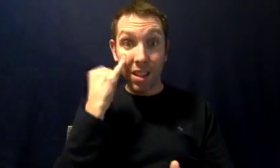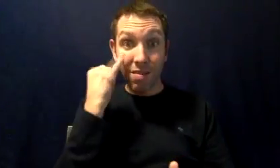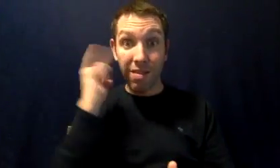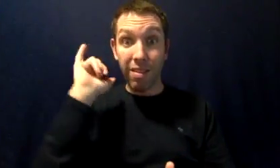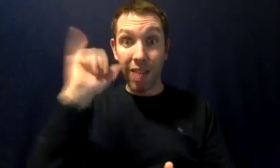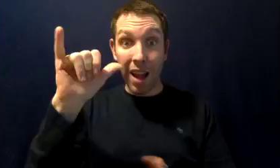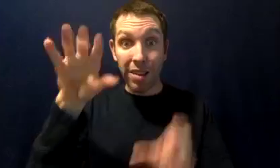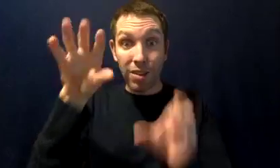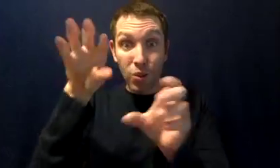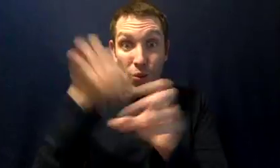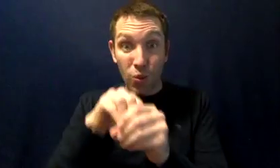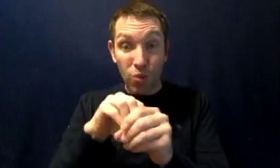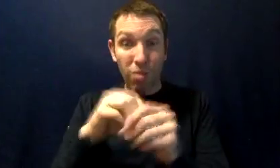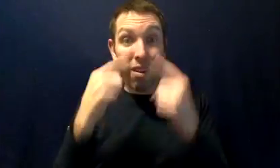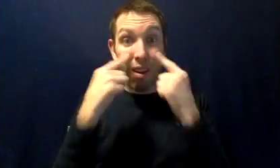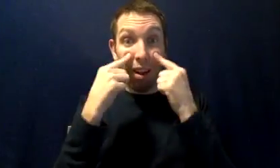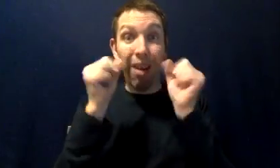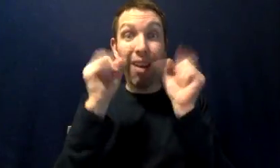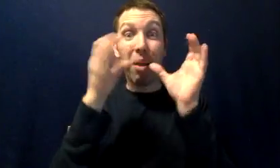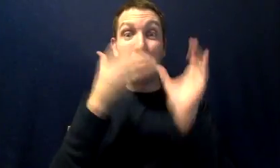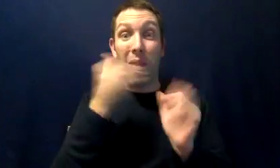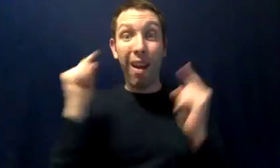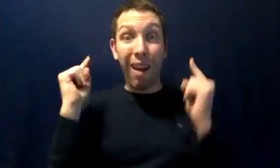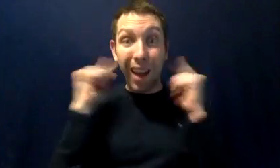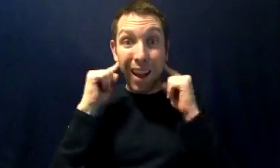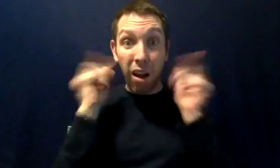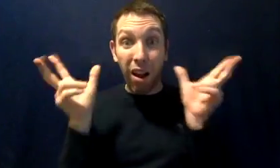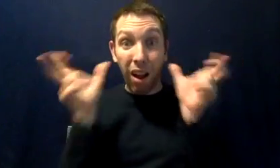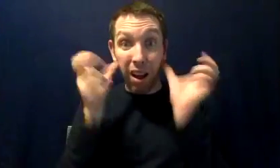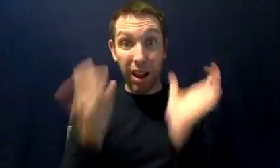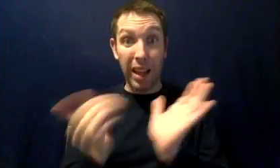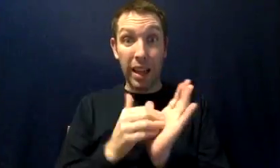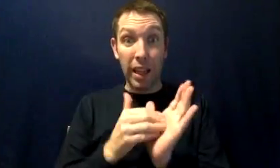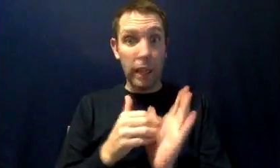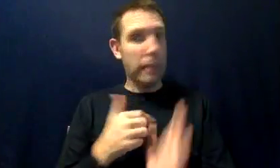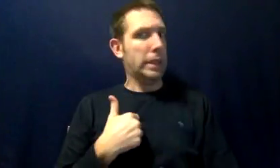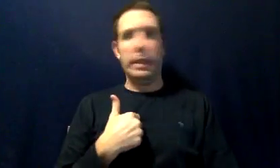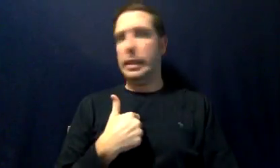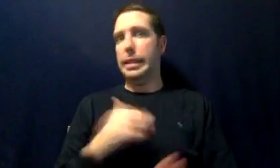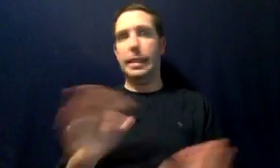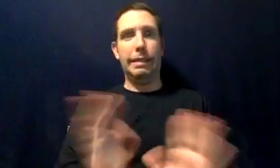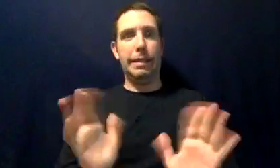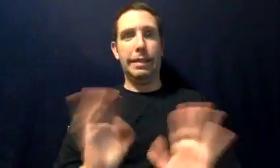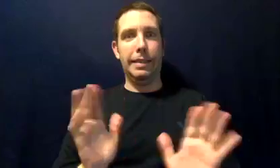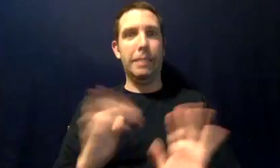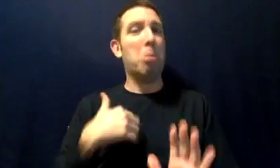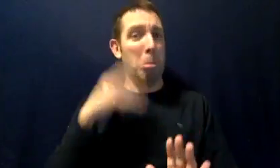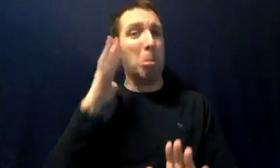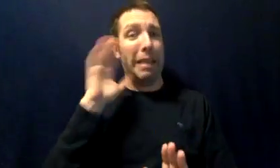If there was a single treatment that would simultaneously improve my visual fields and restore my hearing, I would not go for it.